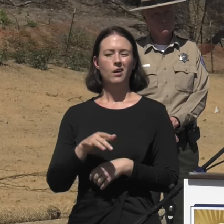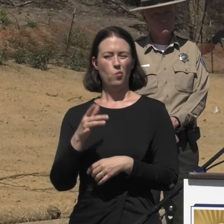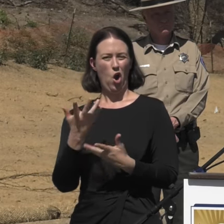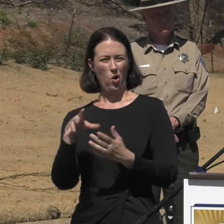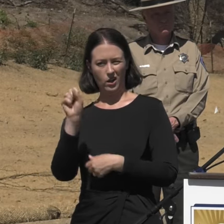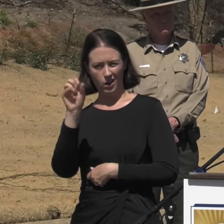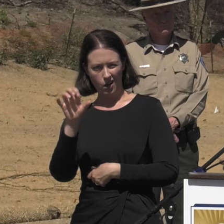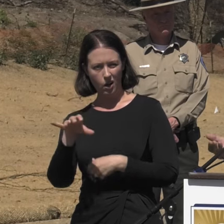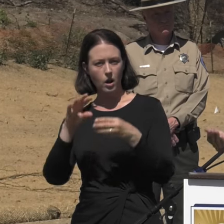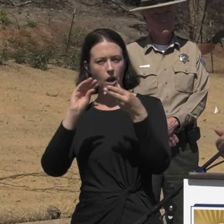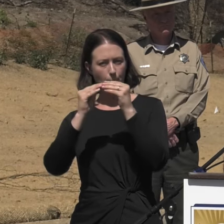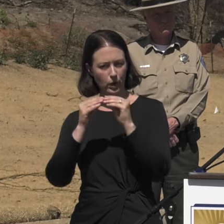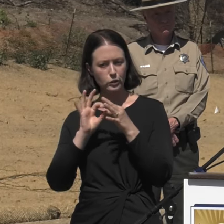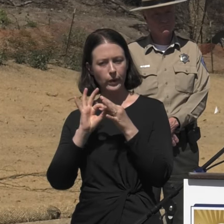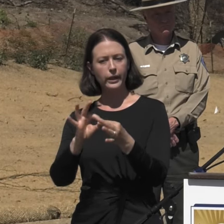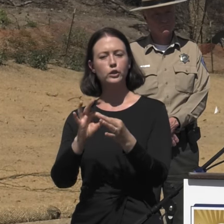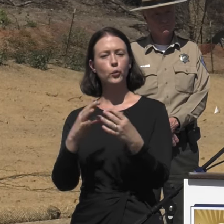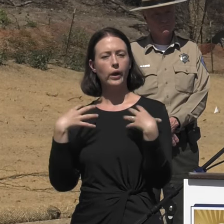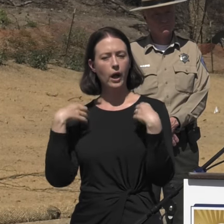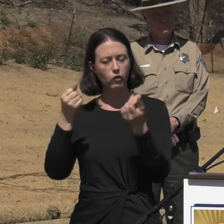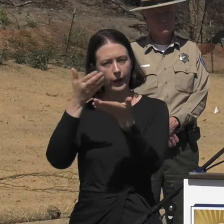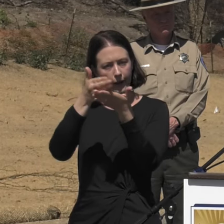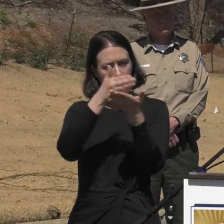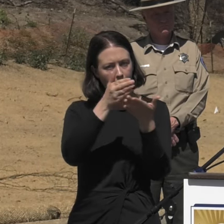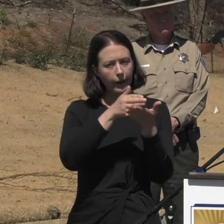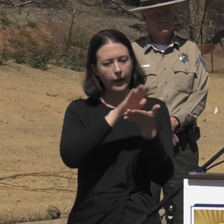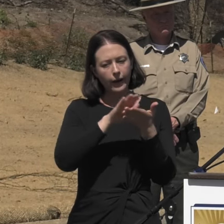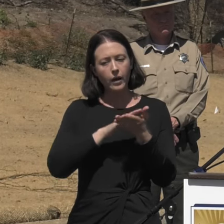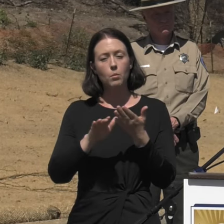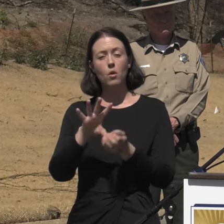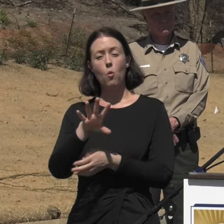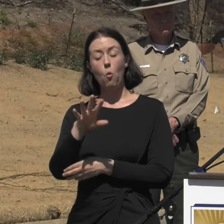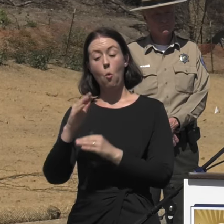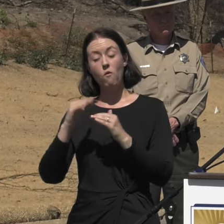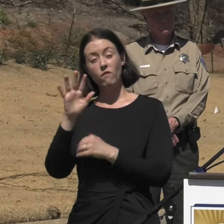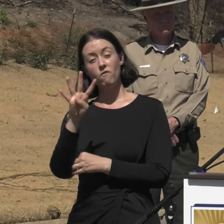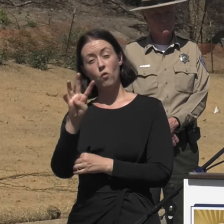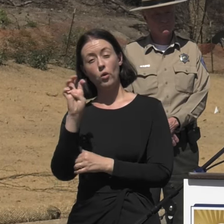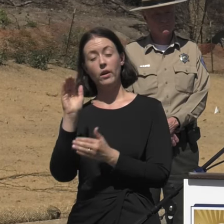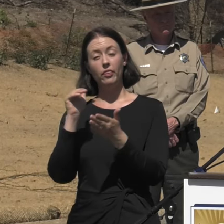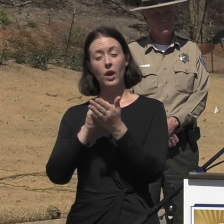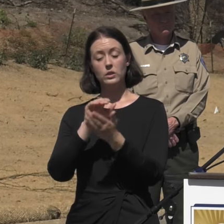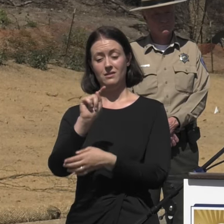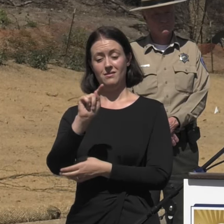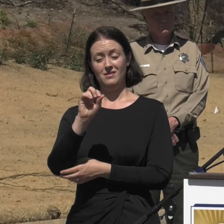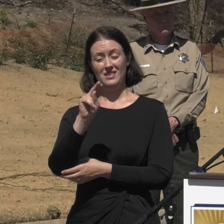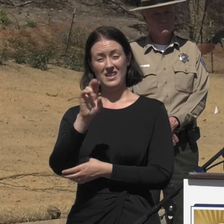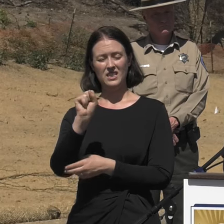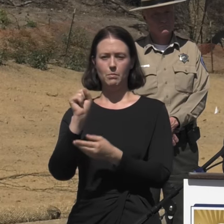And as of this week, as stated earlier, over 400,000 tons of debris has been cleared from burn properties within LA County.